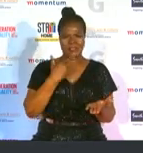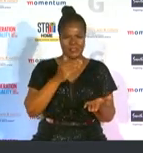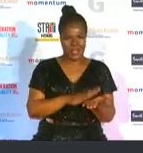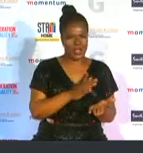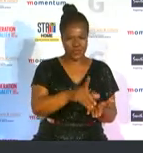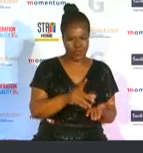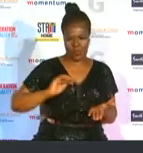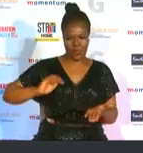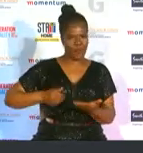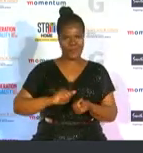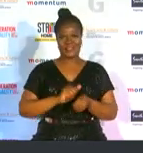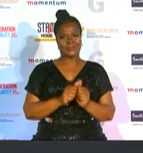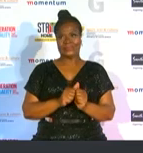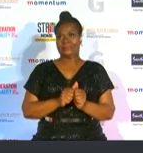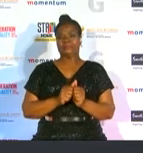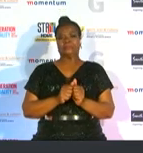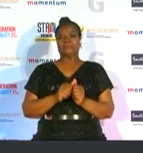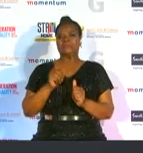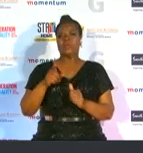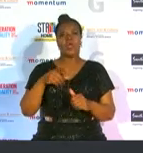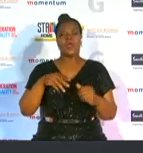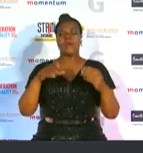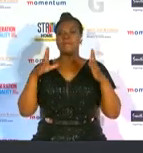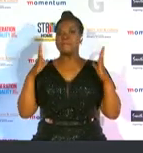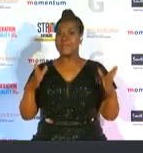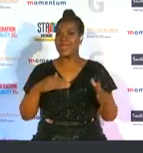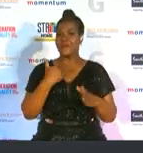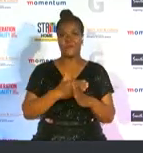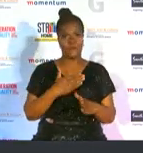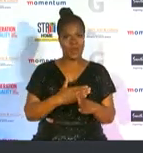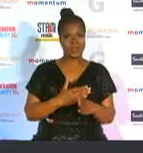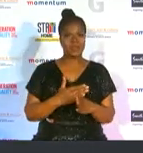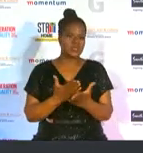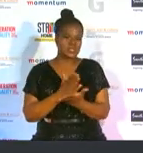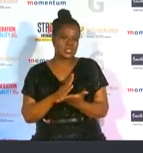is surprisingly an arduous task while some sponsors do not even bother